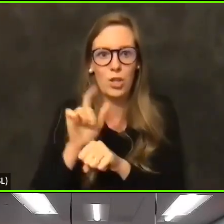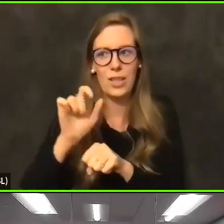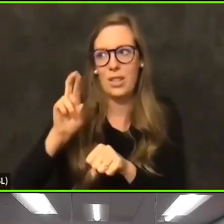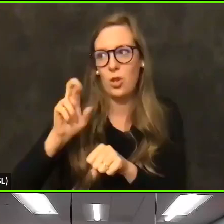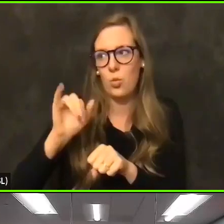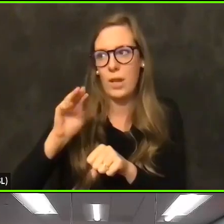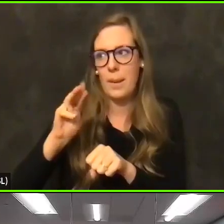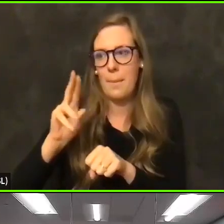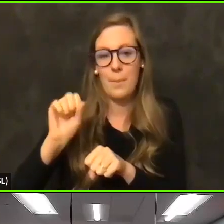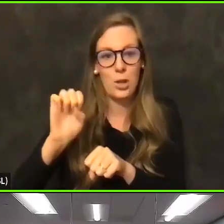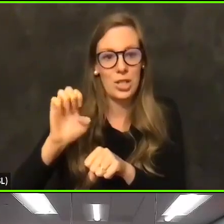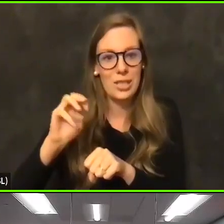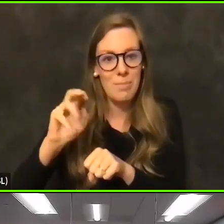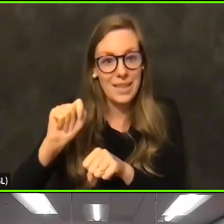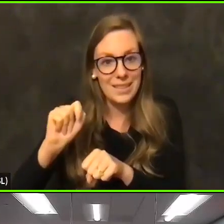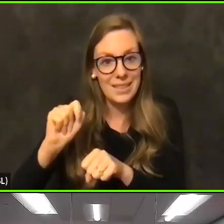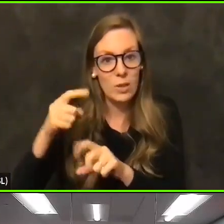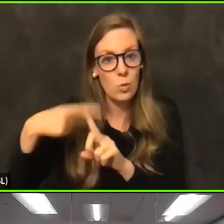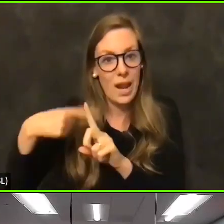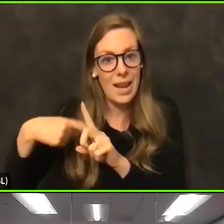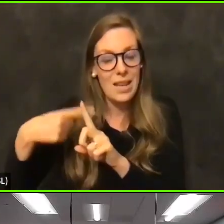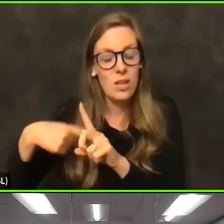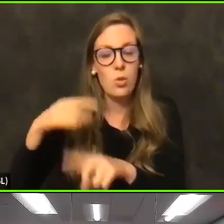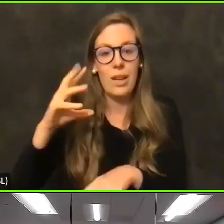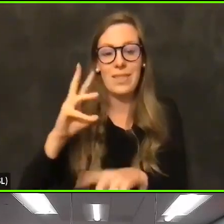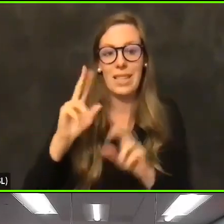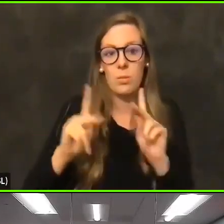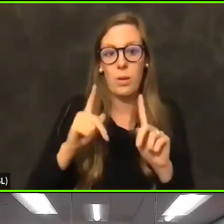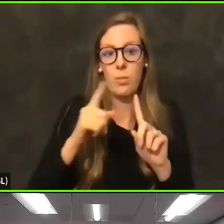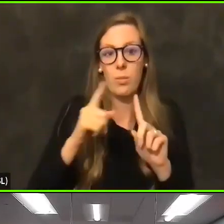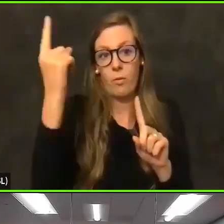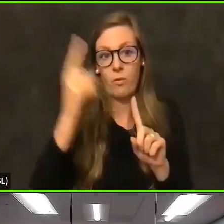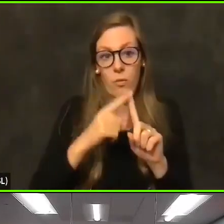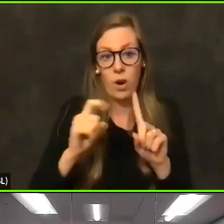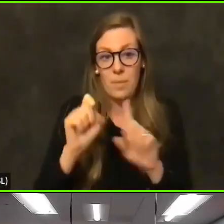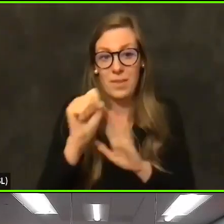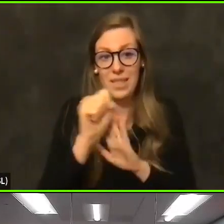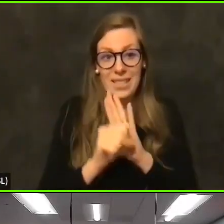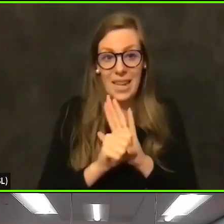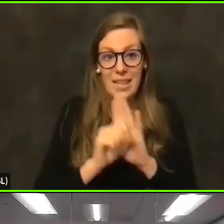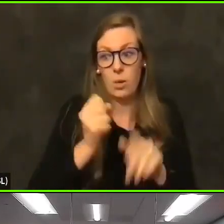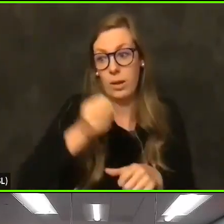have come in from the state staff that we have deployed into those areas.